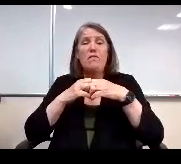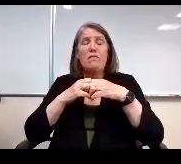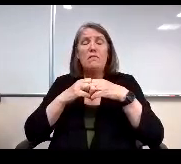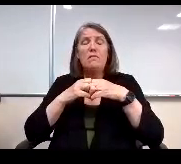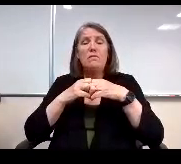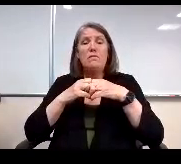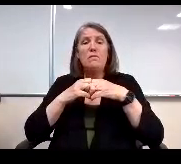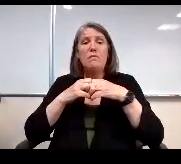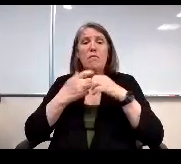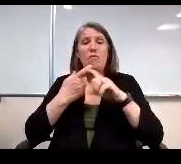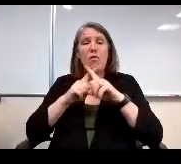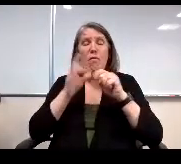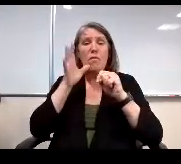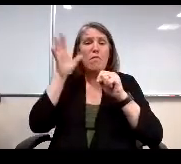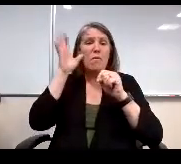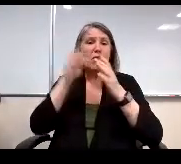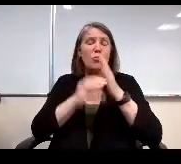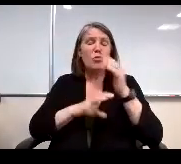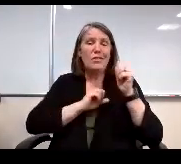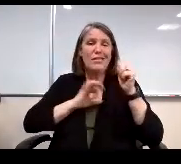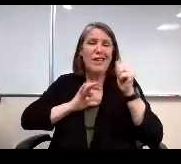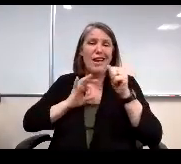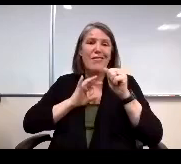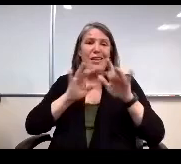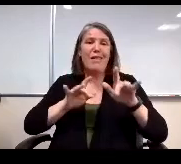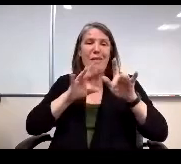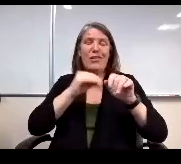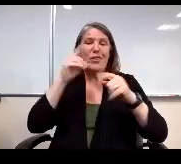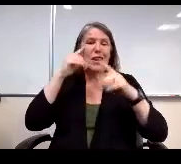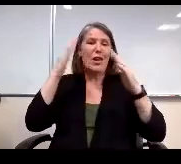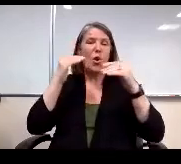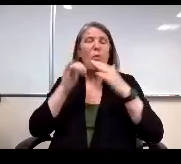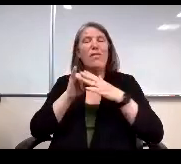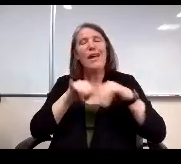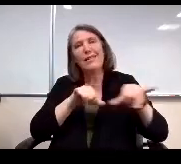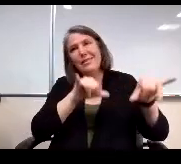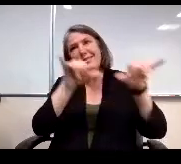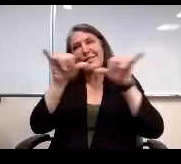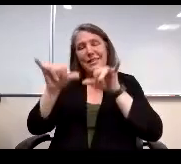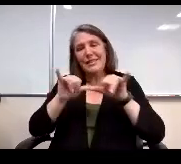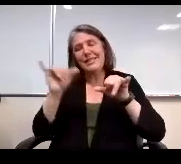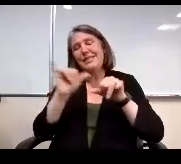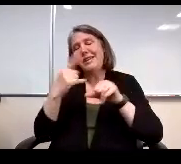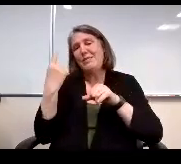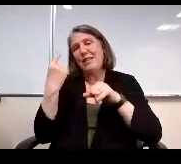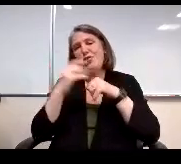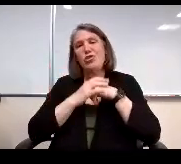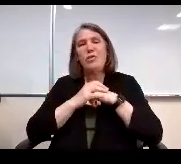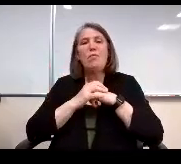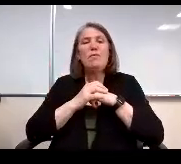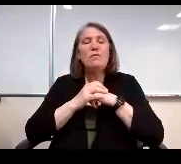From parents, students and staff were compassion and hope, which is consistent with last year and parents have a higher opinion